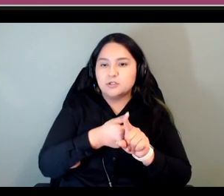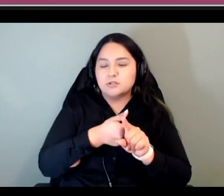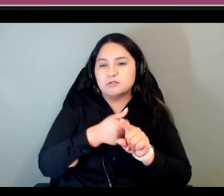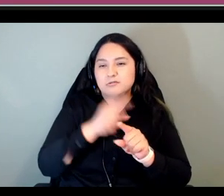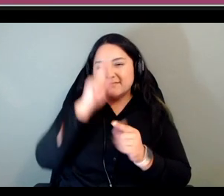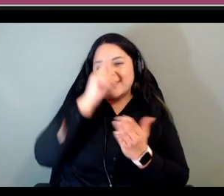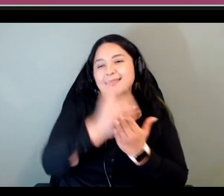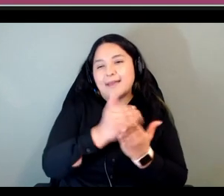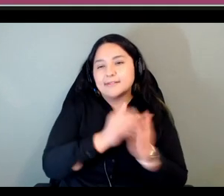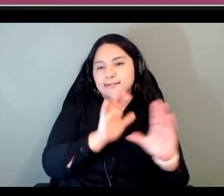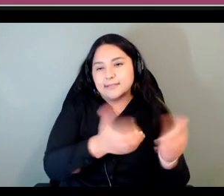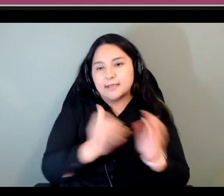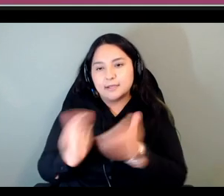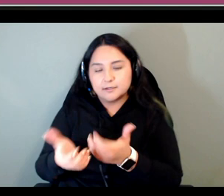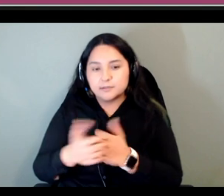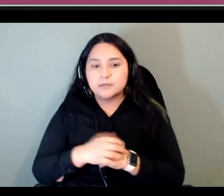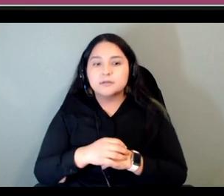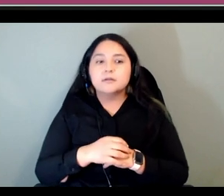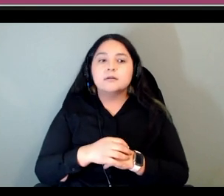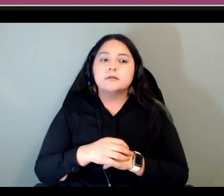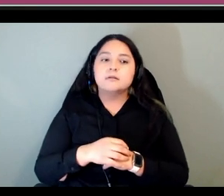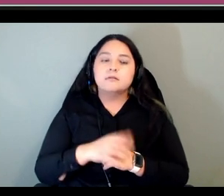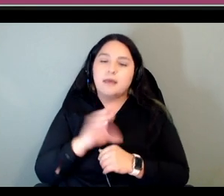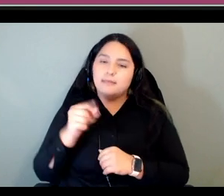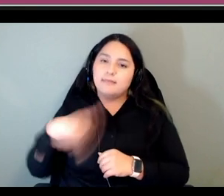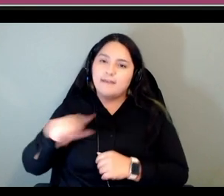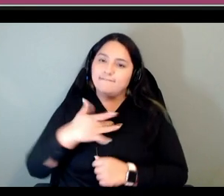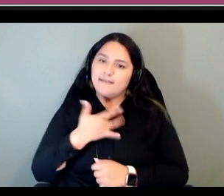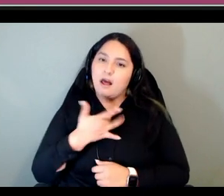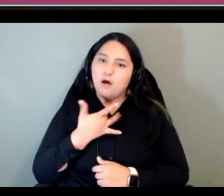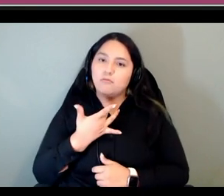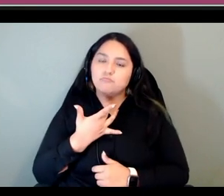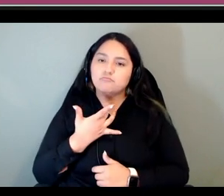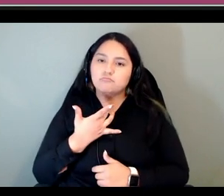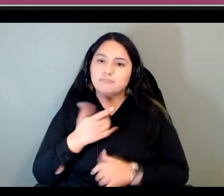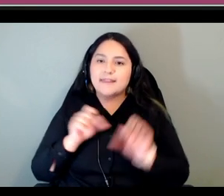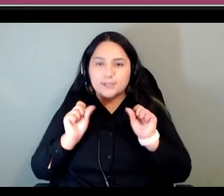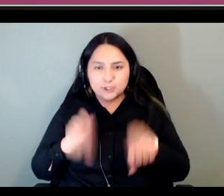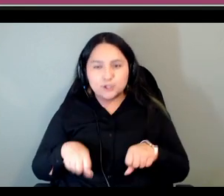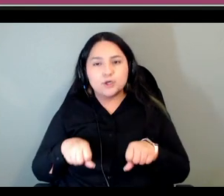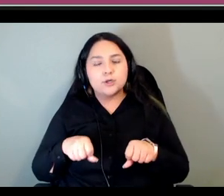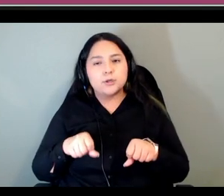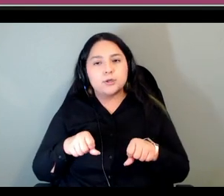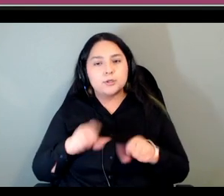lessons i guess and that they felt that they could um be creative um and just an aside